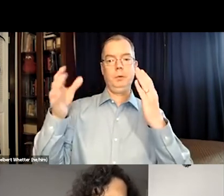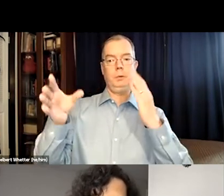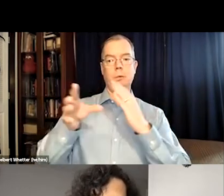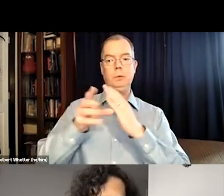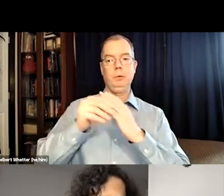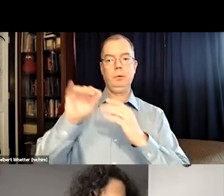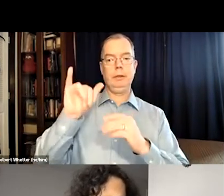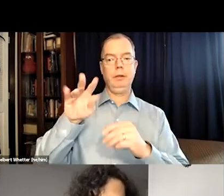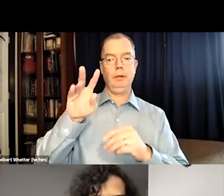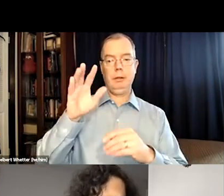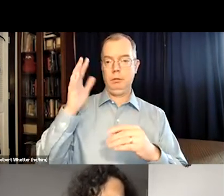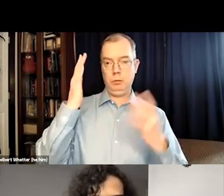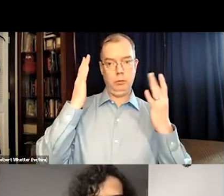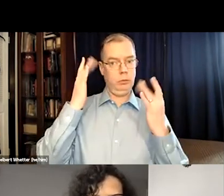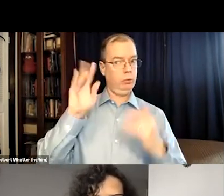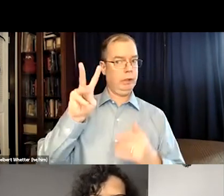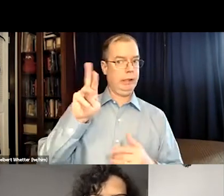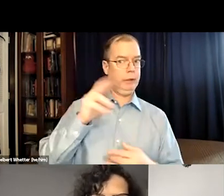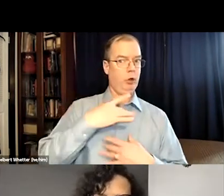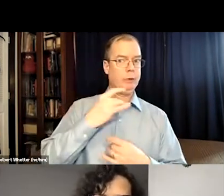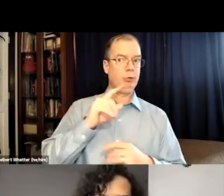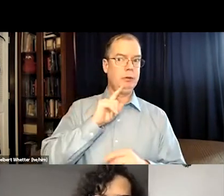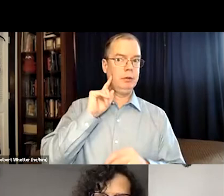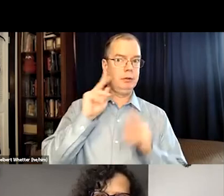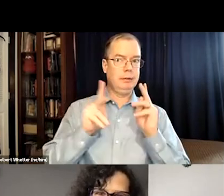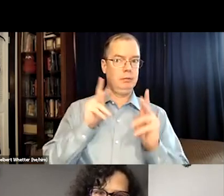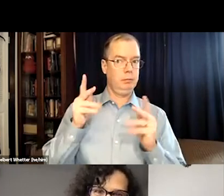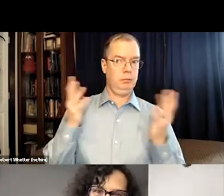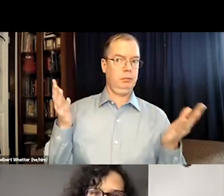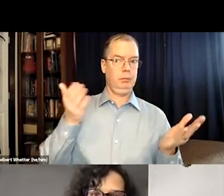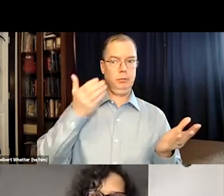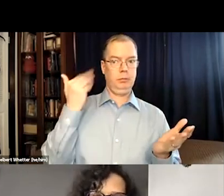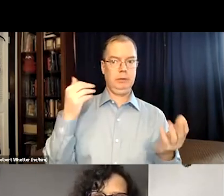Great. Yeah. Delbert? I'd like to add that VR is really